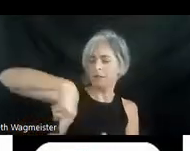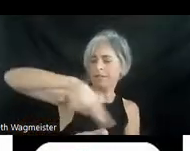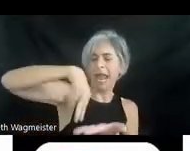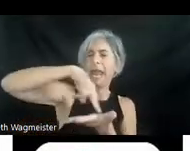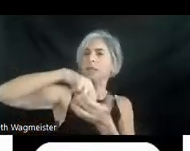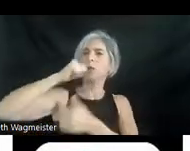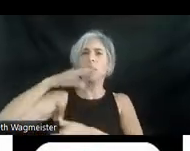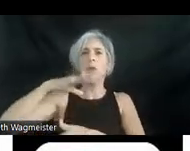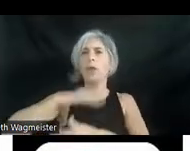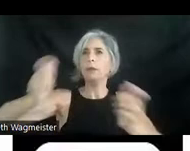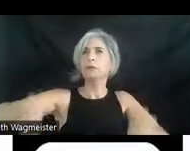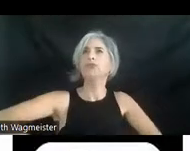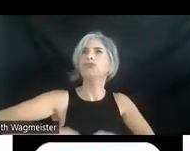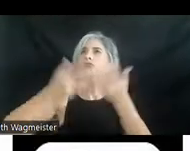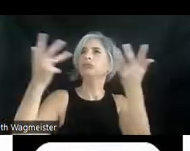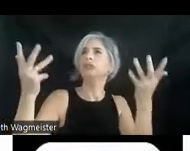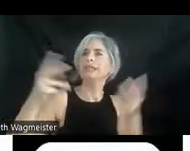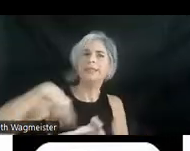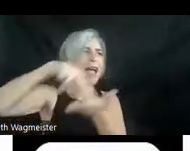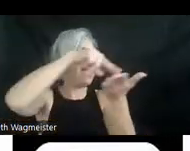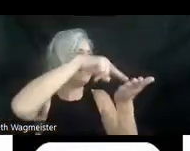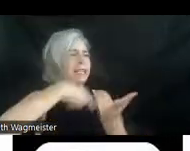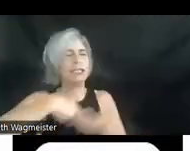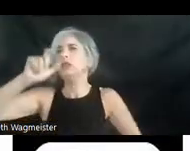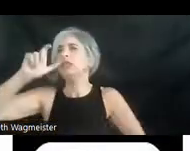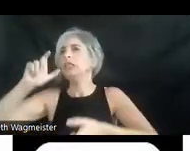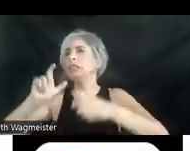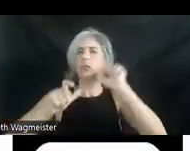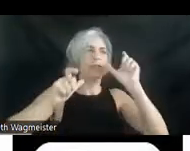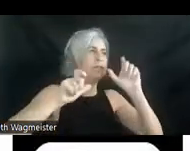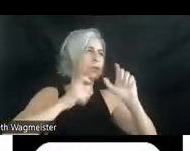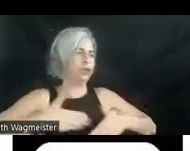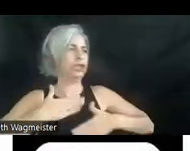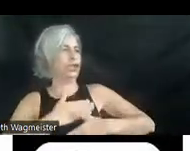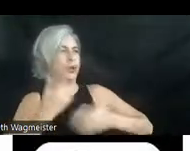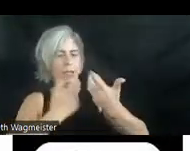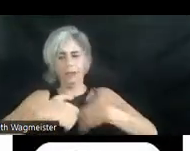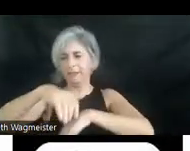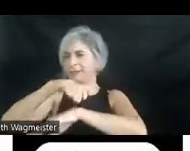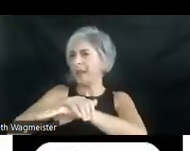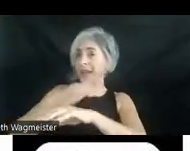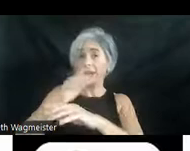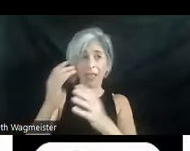them high. And all then dance and drink to give joy this night. At once the king and